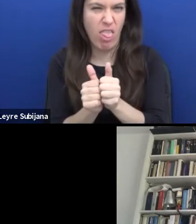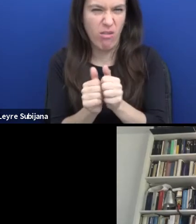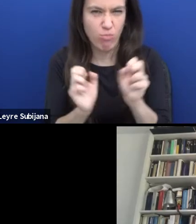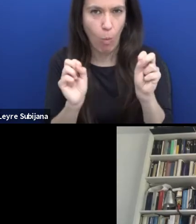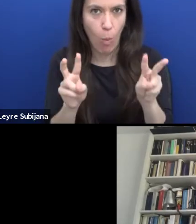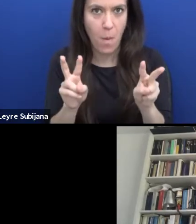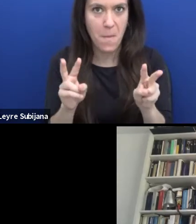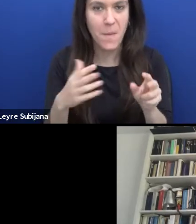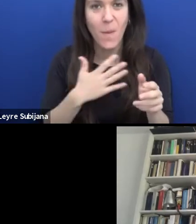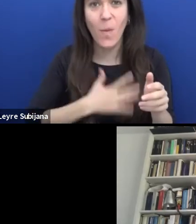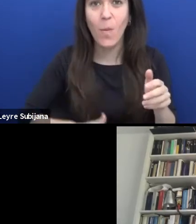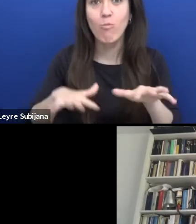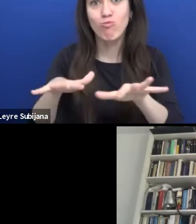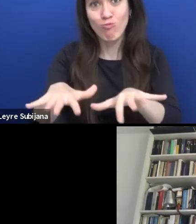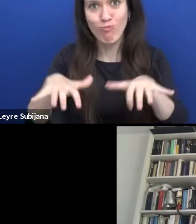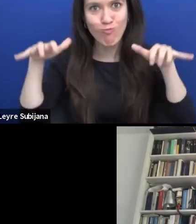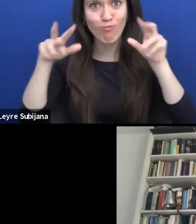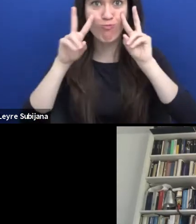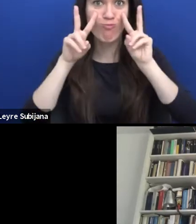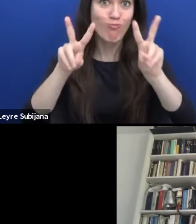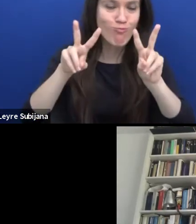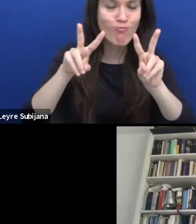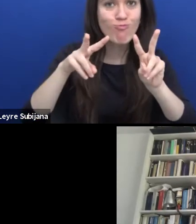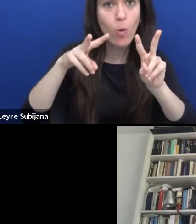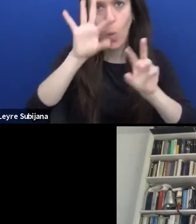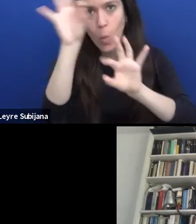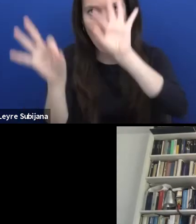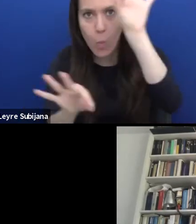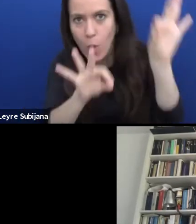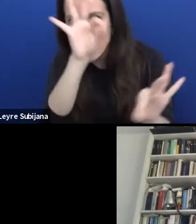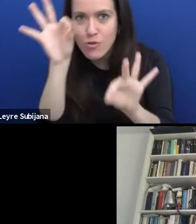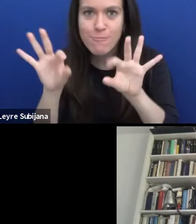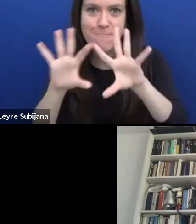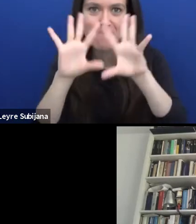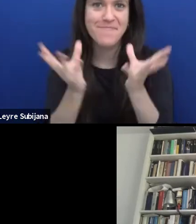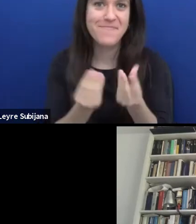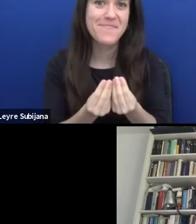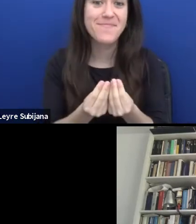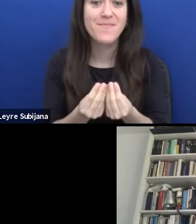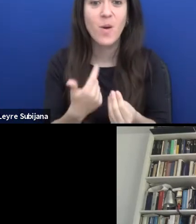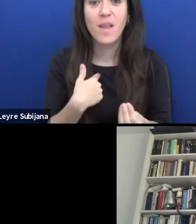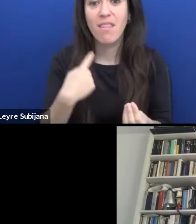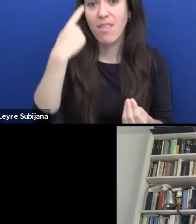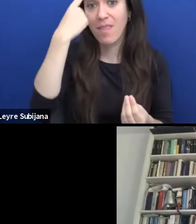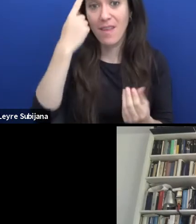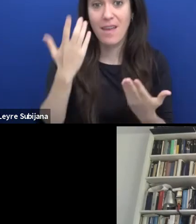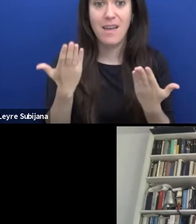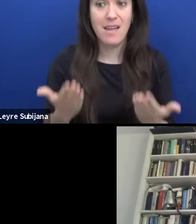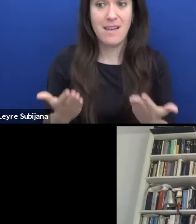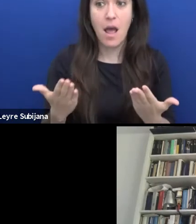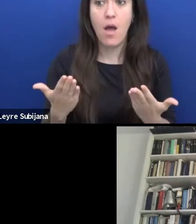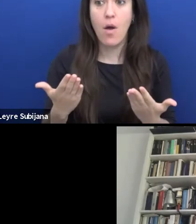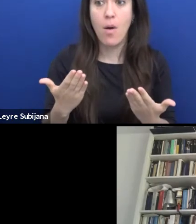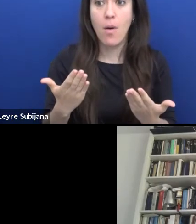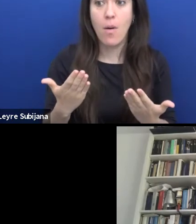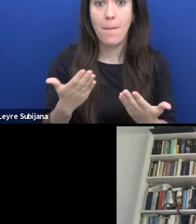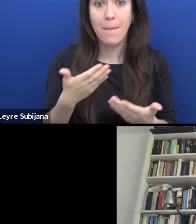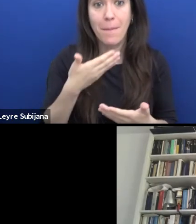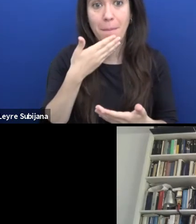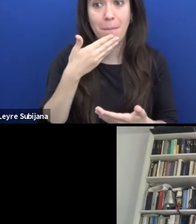to ask their questions. So, and at this point I think it's the best to take up the idea